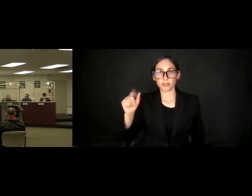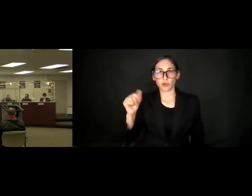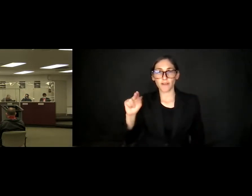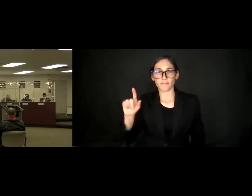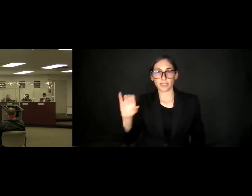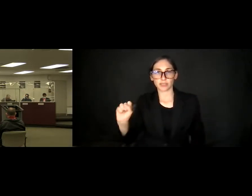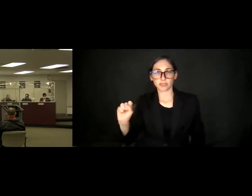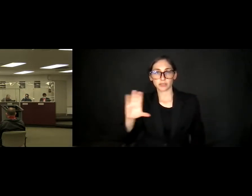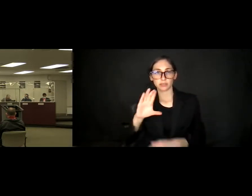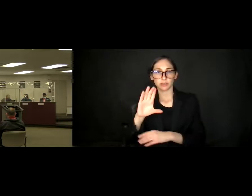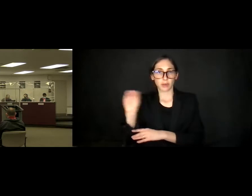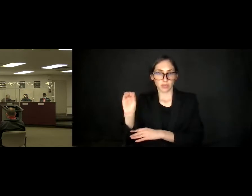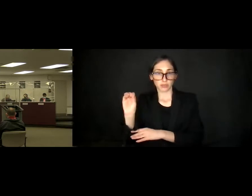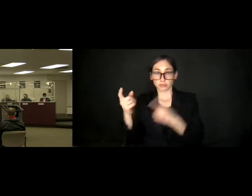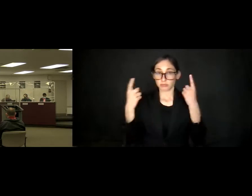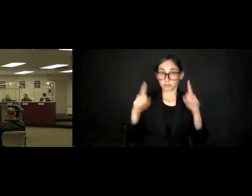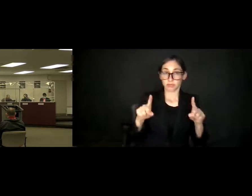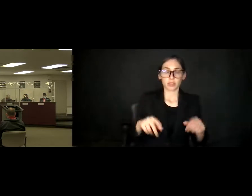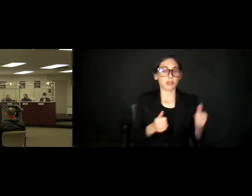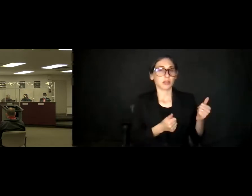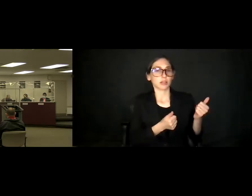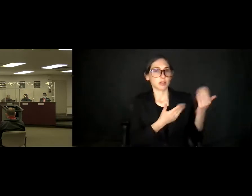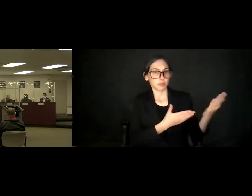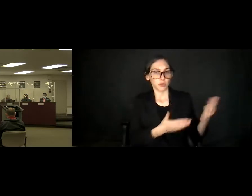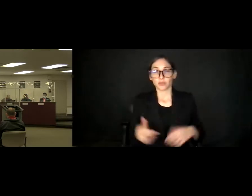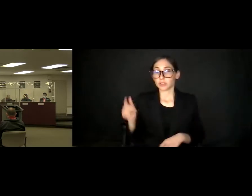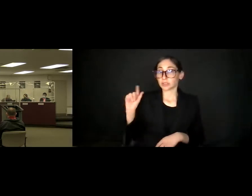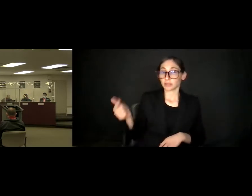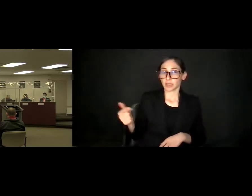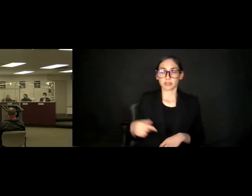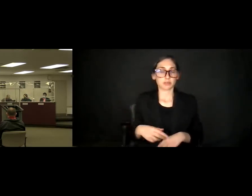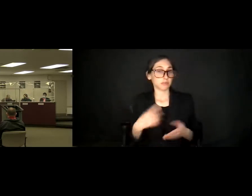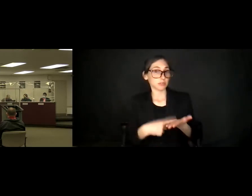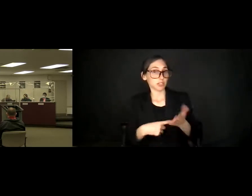So move. Second. Discussion? Advice? Approve. All those